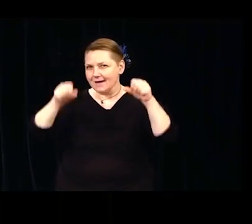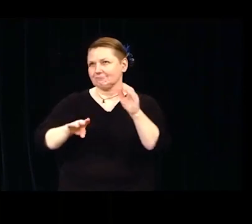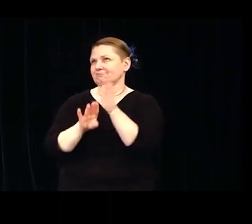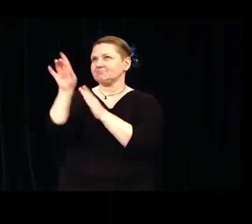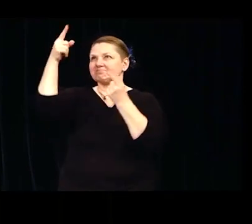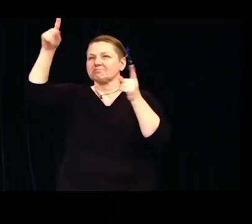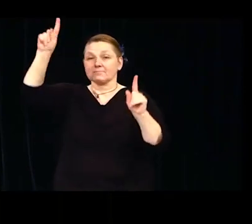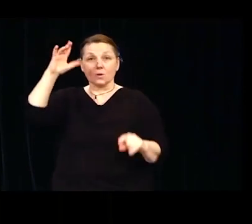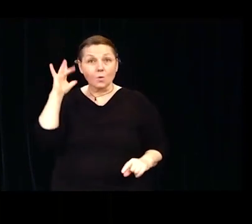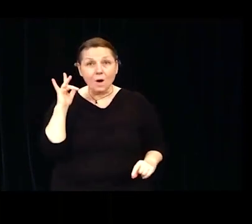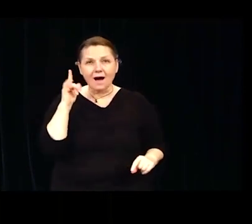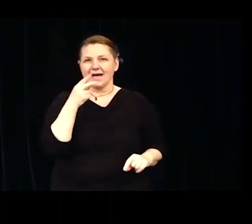prepared me very well.